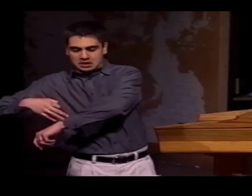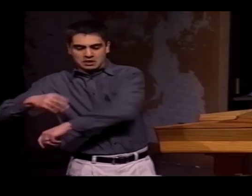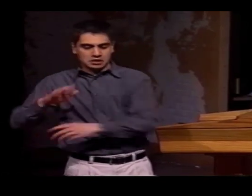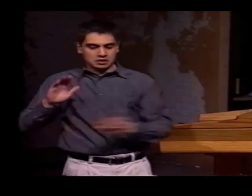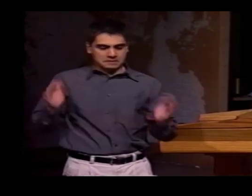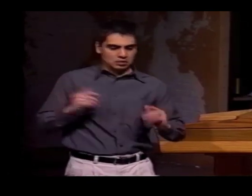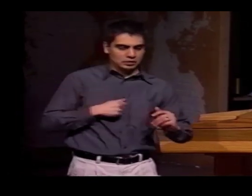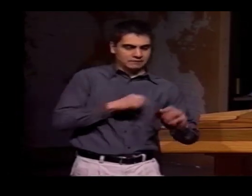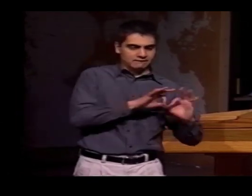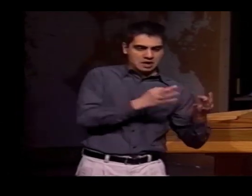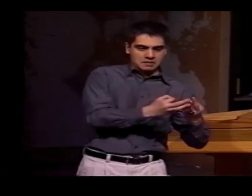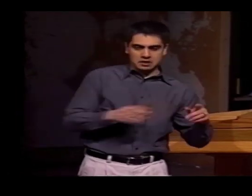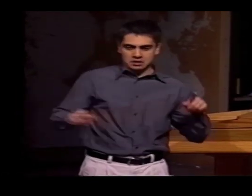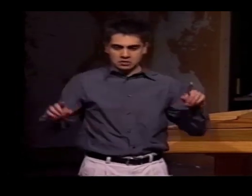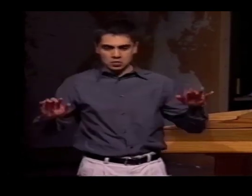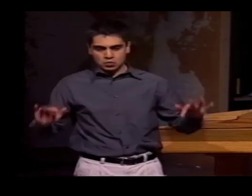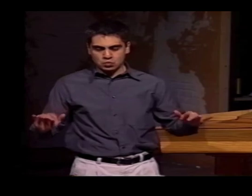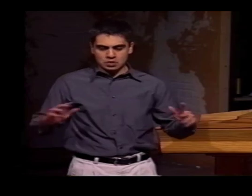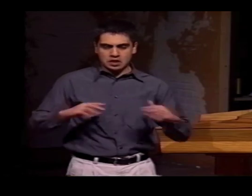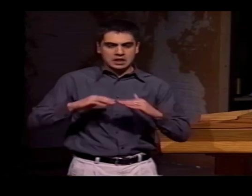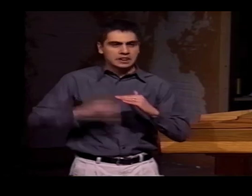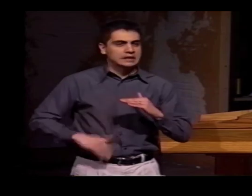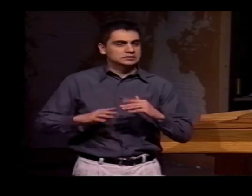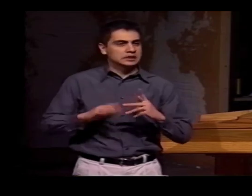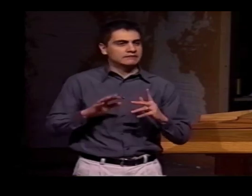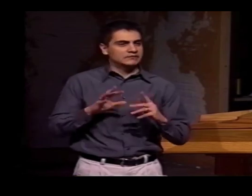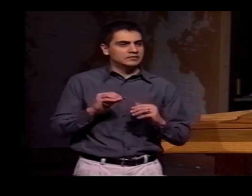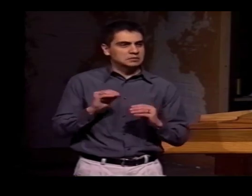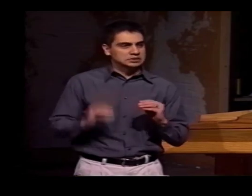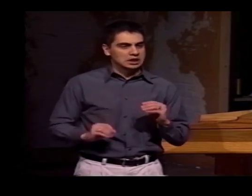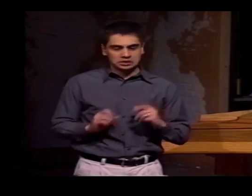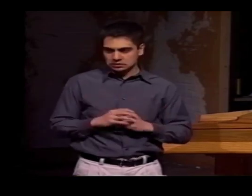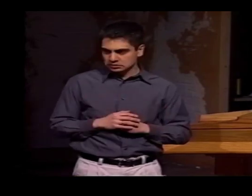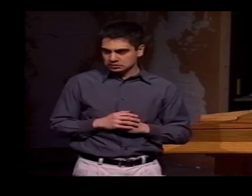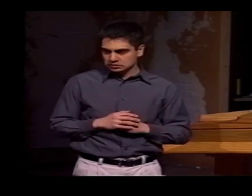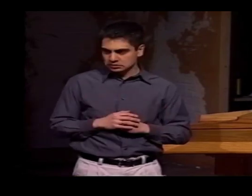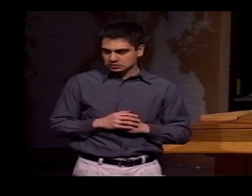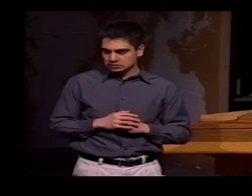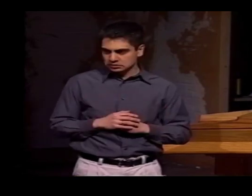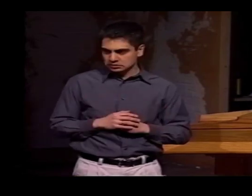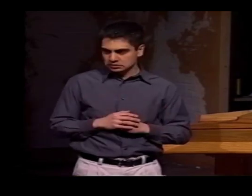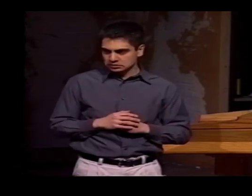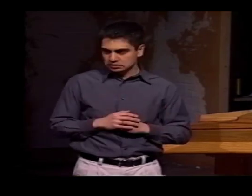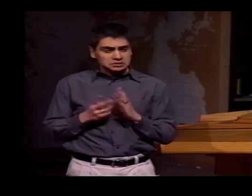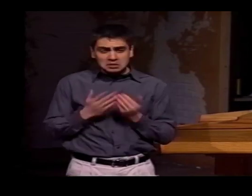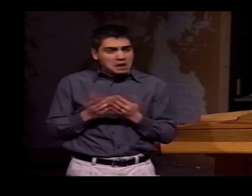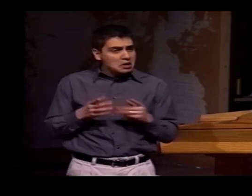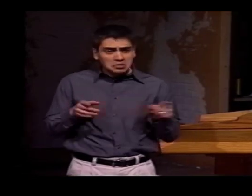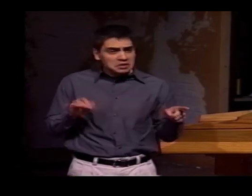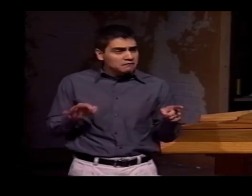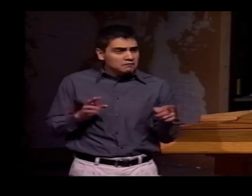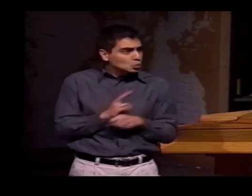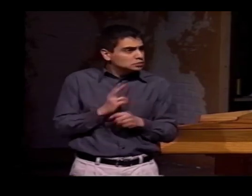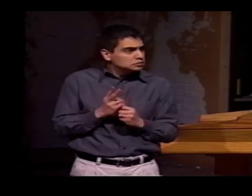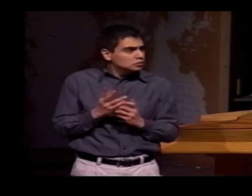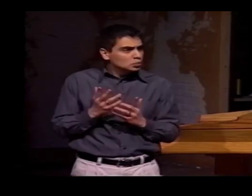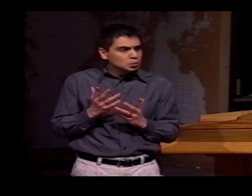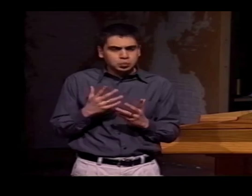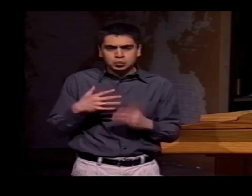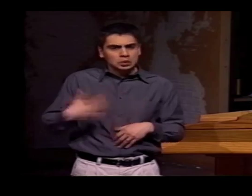MEANING LESS THAN 50% WERE SIGNS THAT WERE DIFFERENT. LESS THAN 50% OF THE SIGNS WERE TOTALLY DIFFERENT.